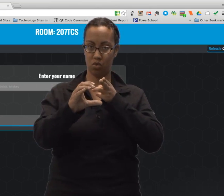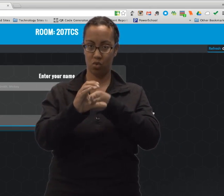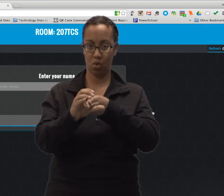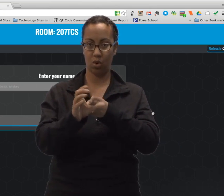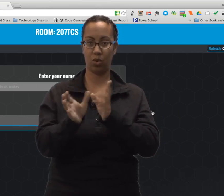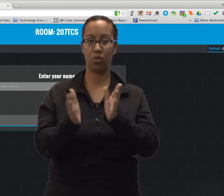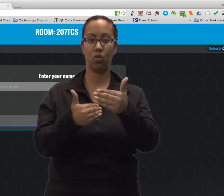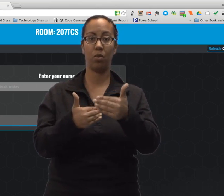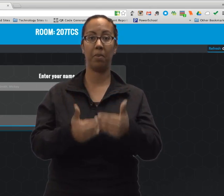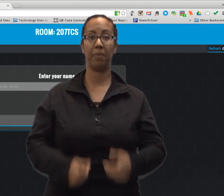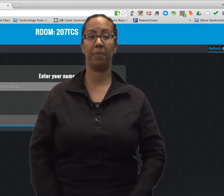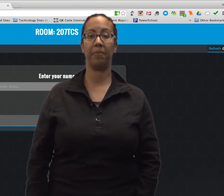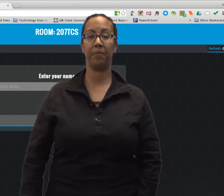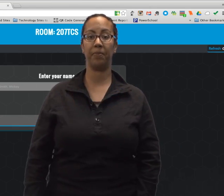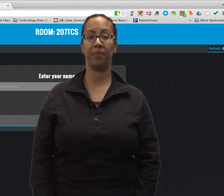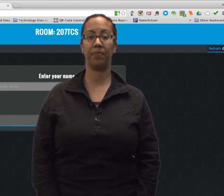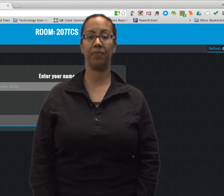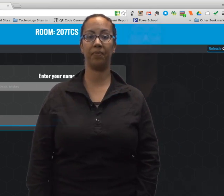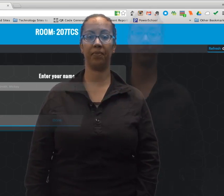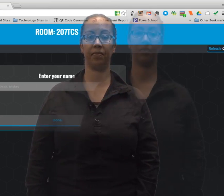They'll type that in and join the room.